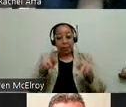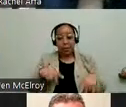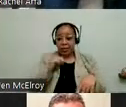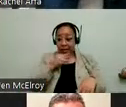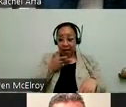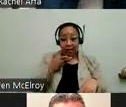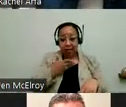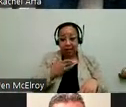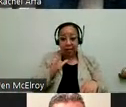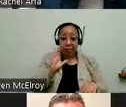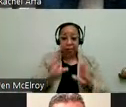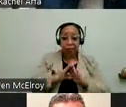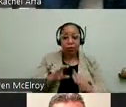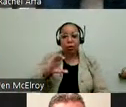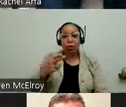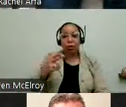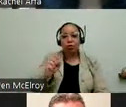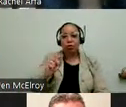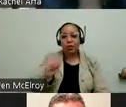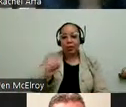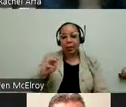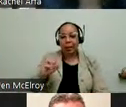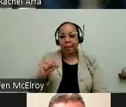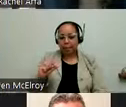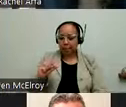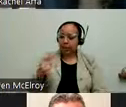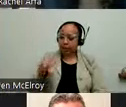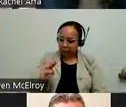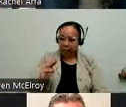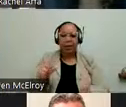not in this -- Christina, who is a deputy Commissioner, she's been in